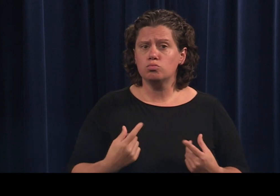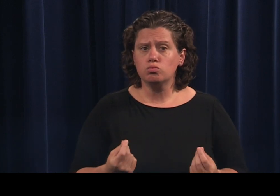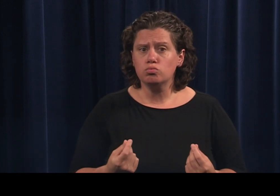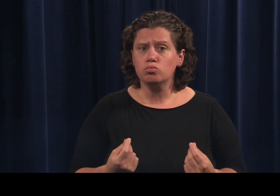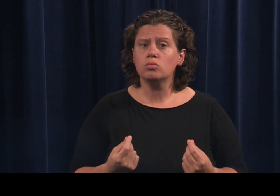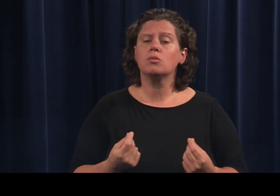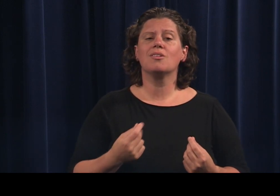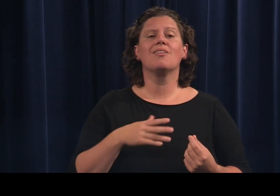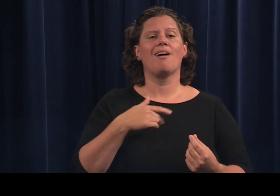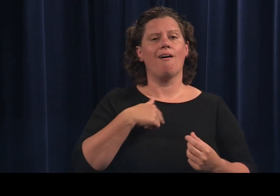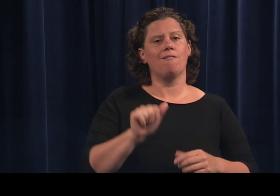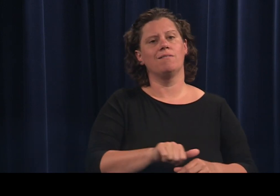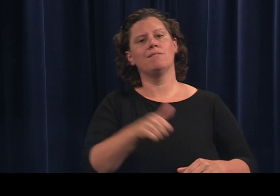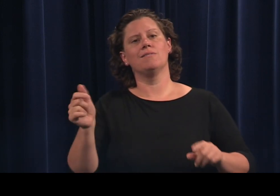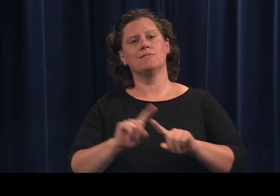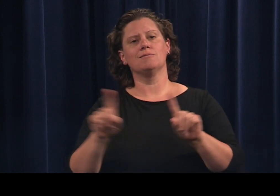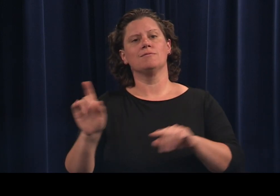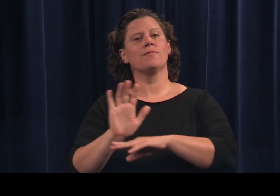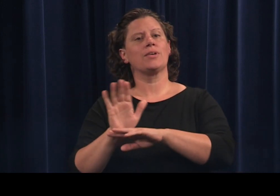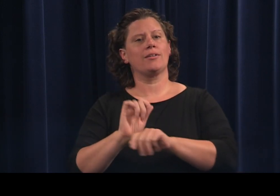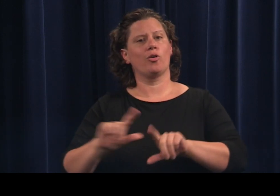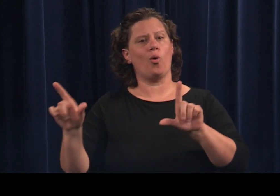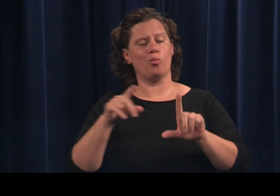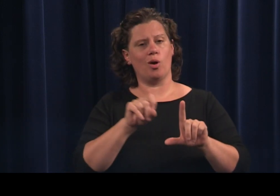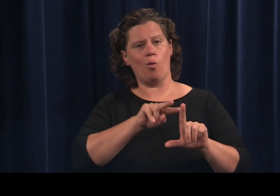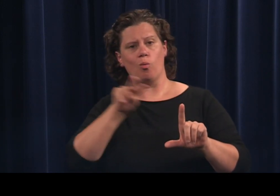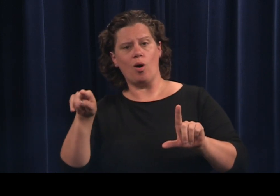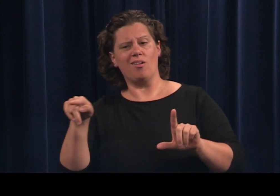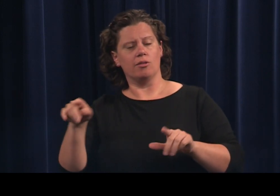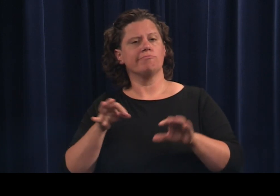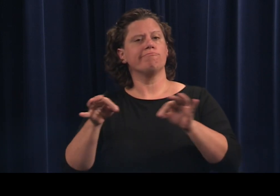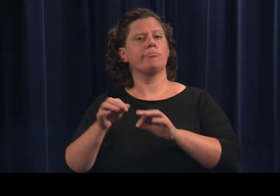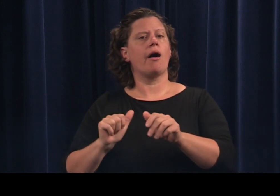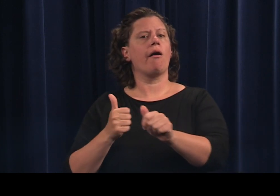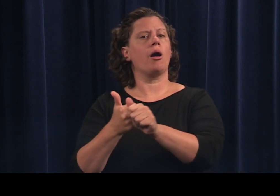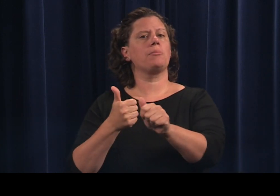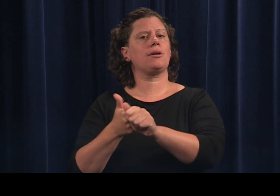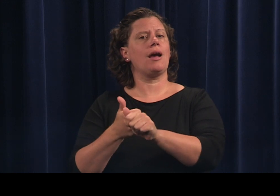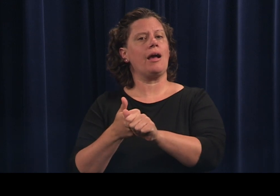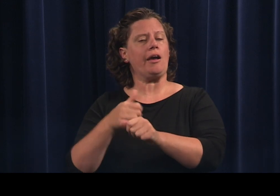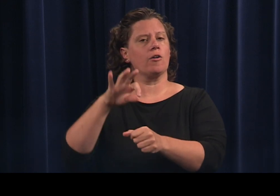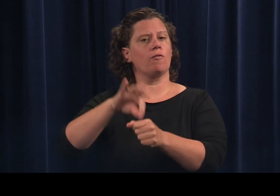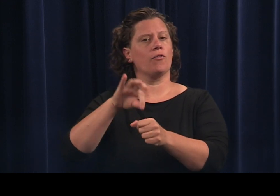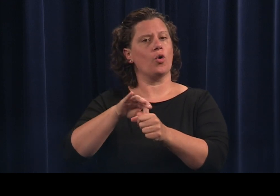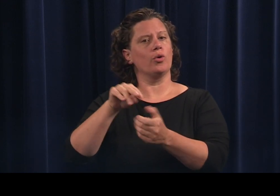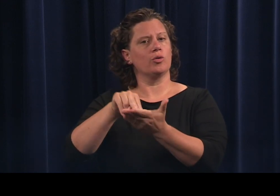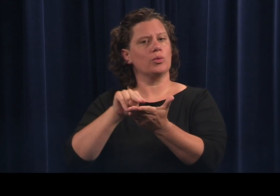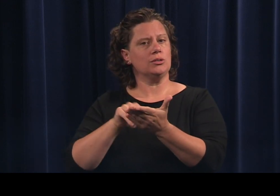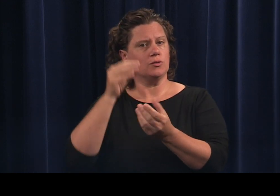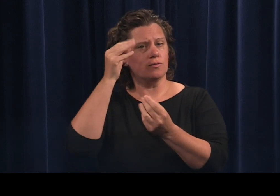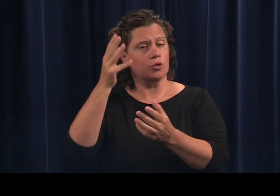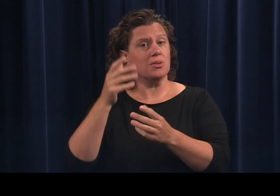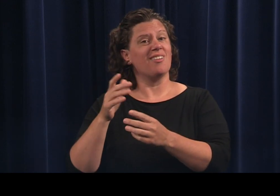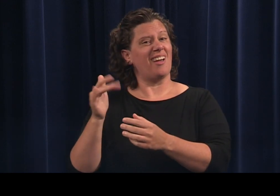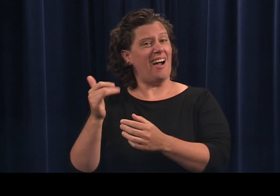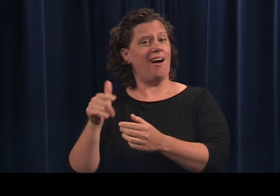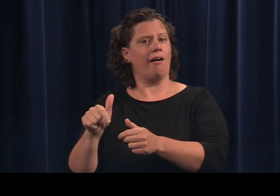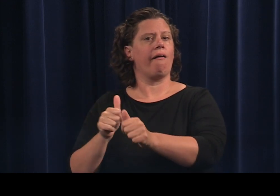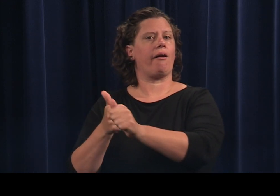See our other video regarding updating voter registration to